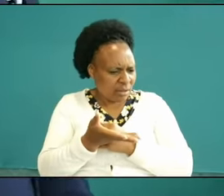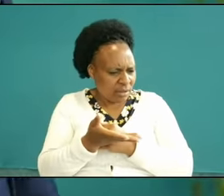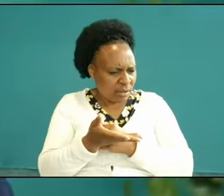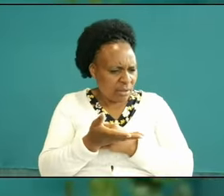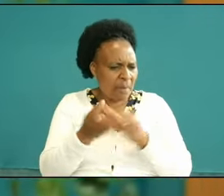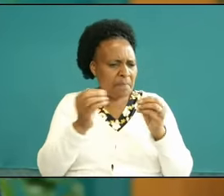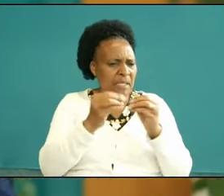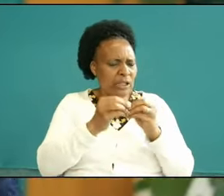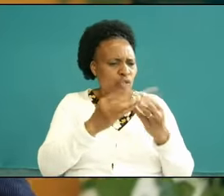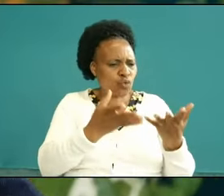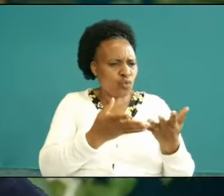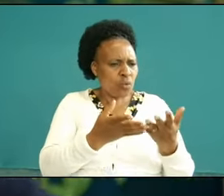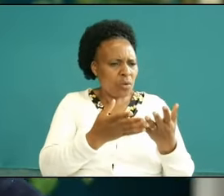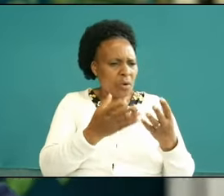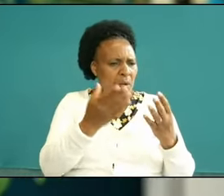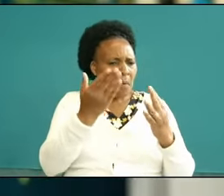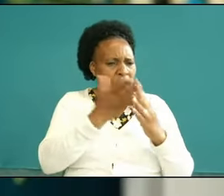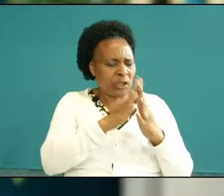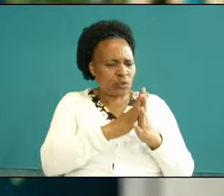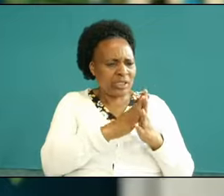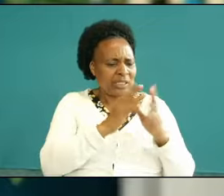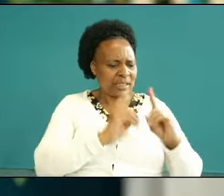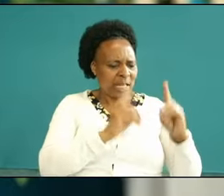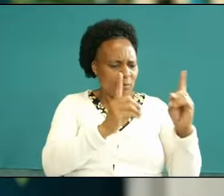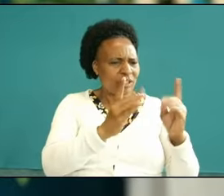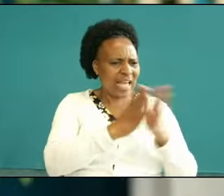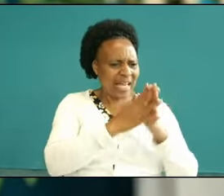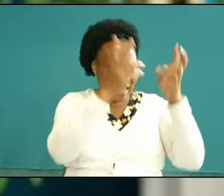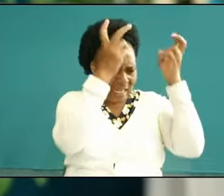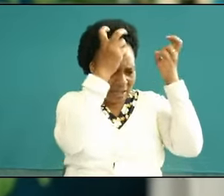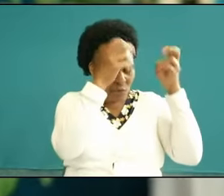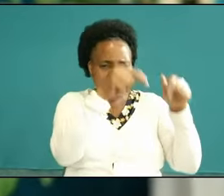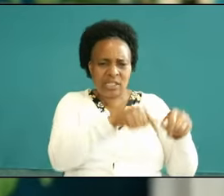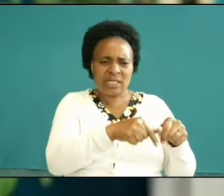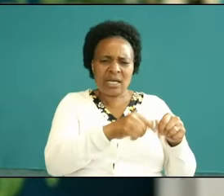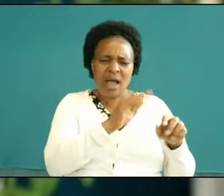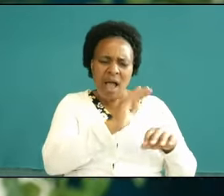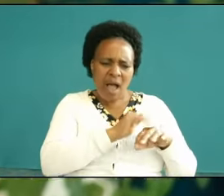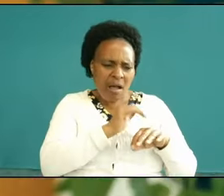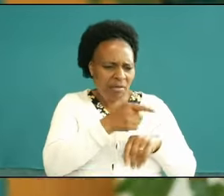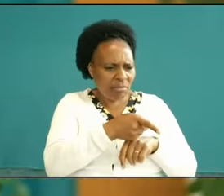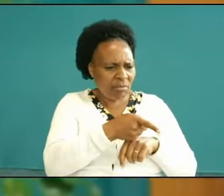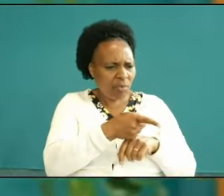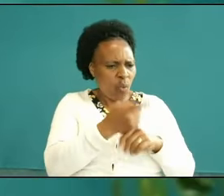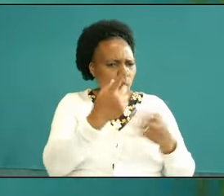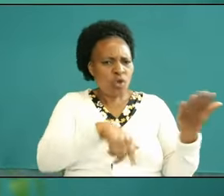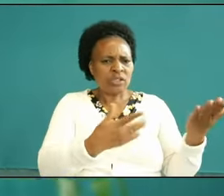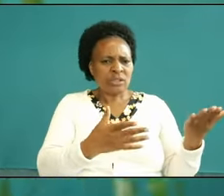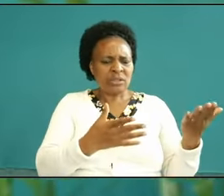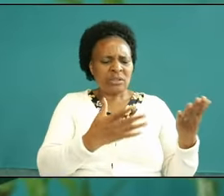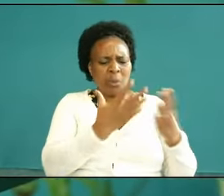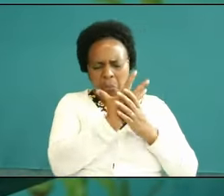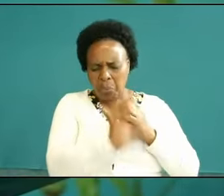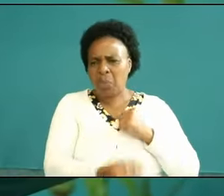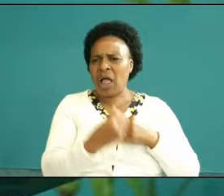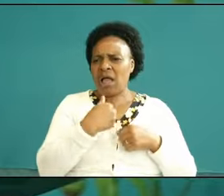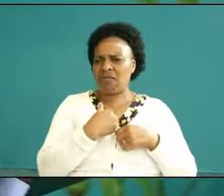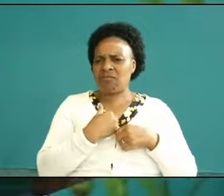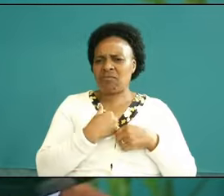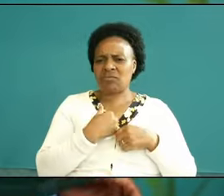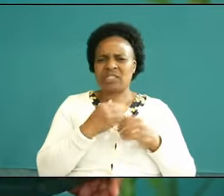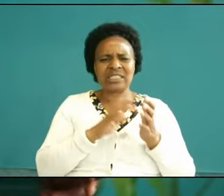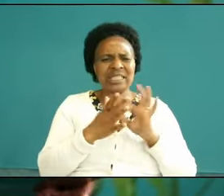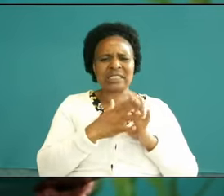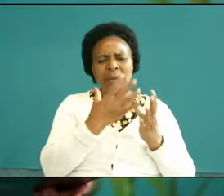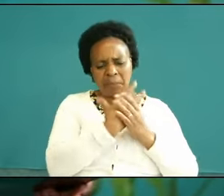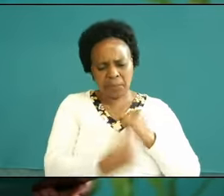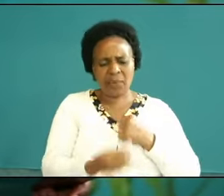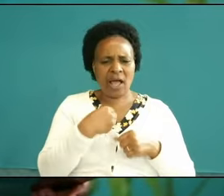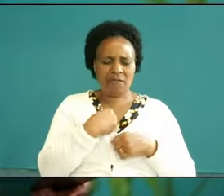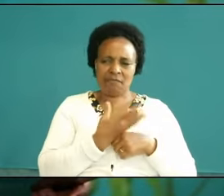confrontation between his disciples and a demonic case and then they are so frustrated well it took